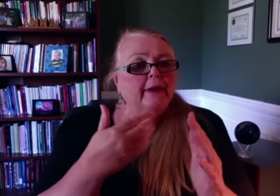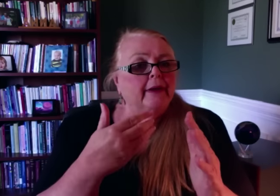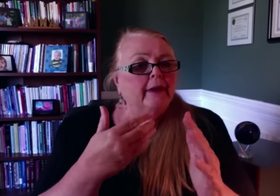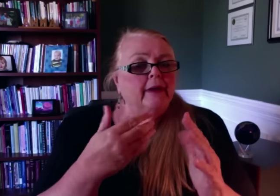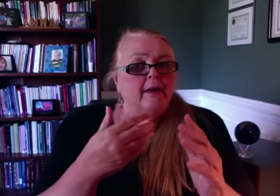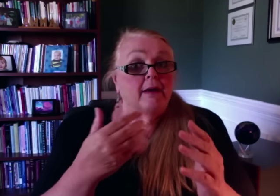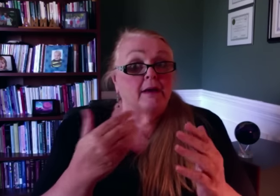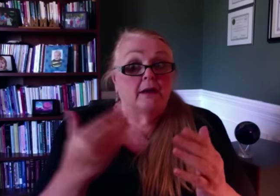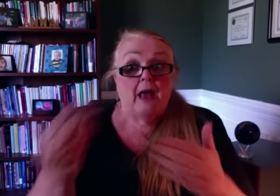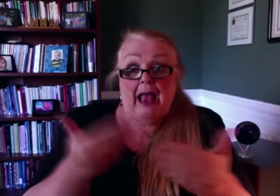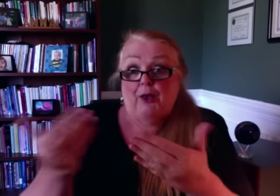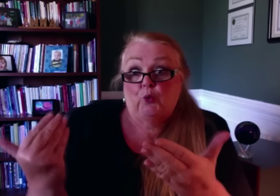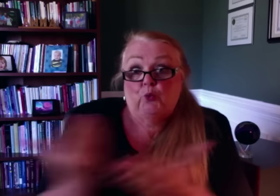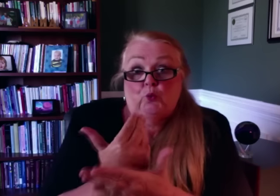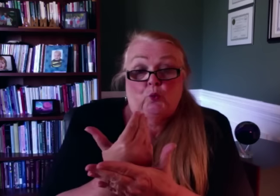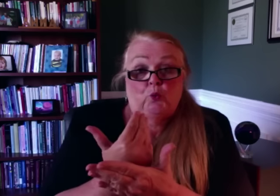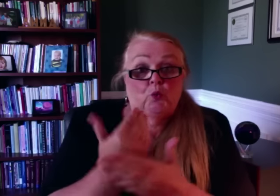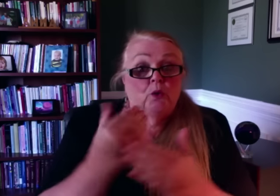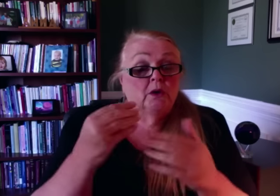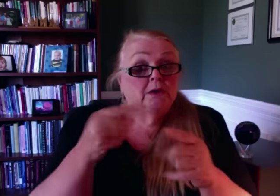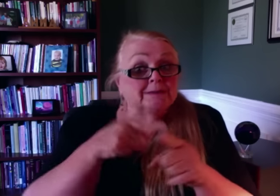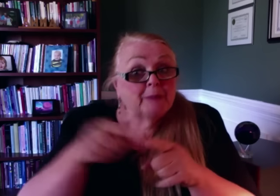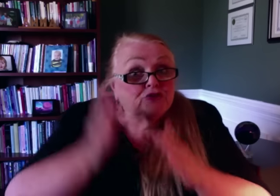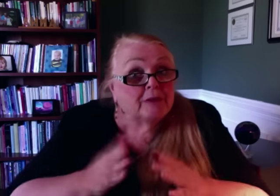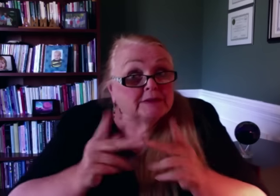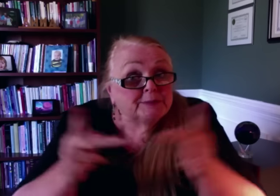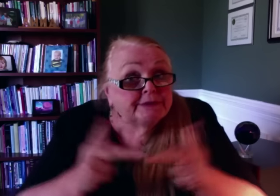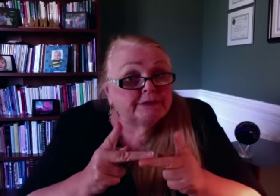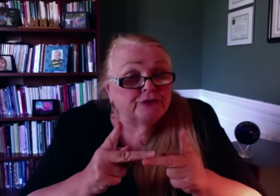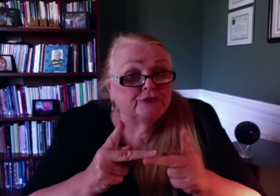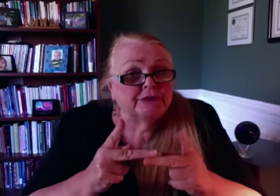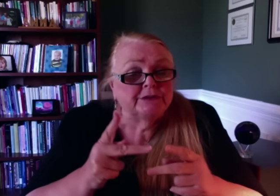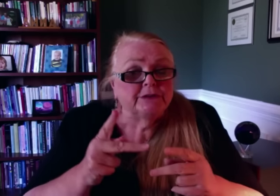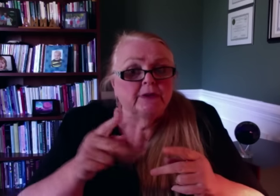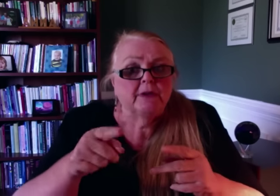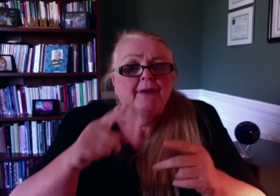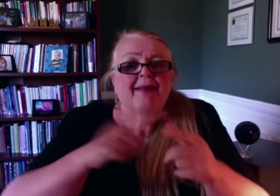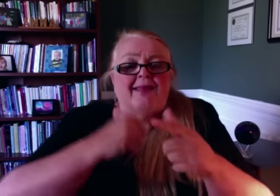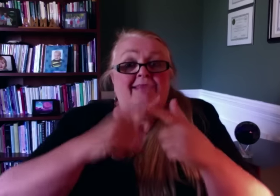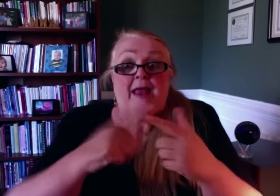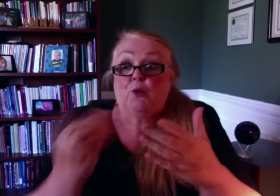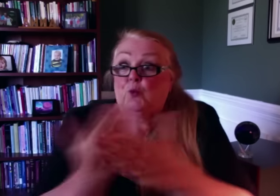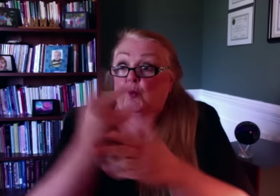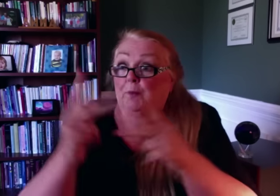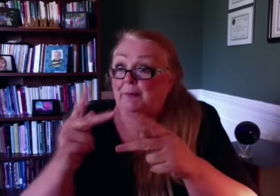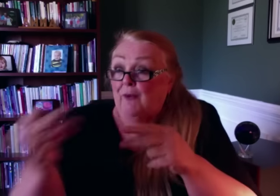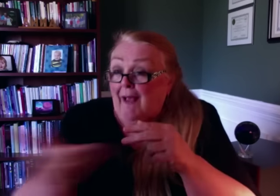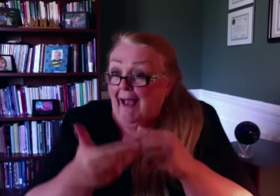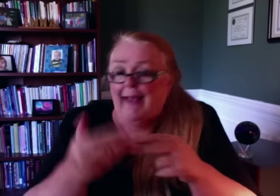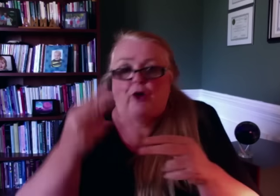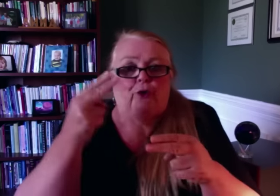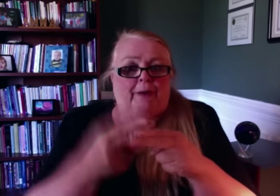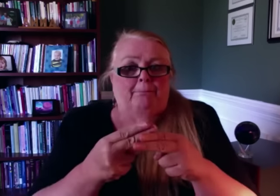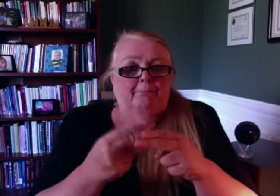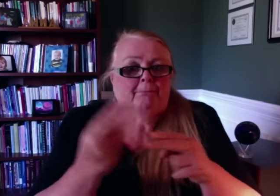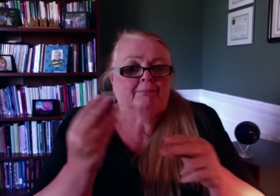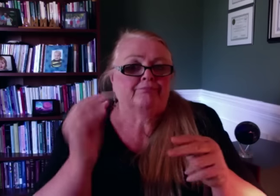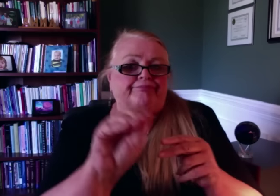vacant positions, such as the new specialist positions, we will be updating that page